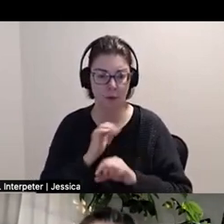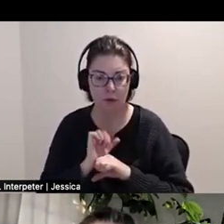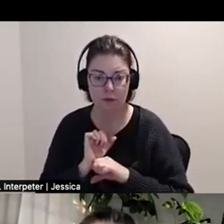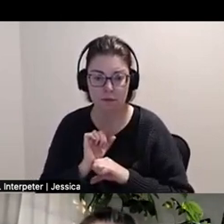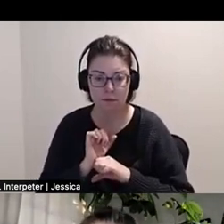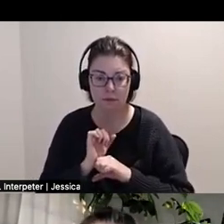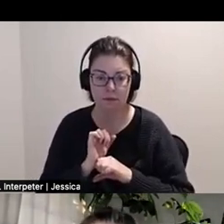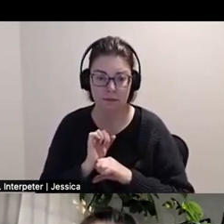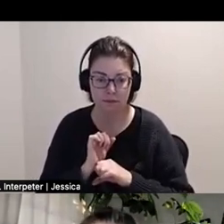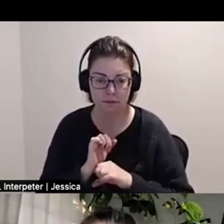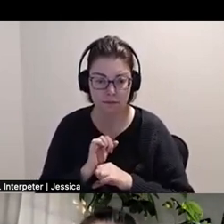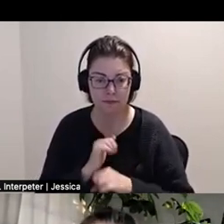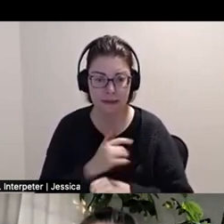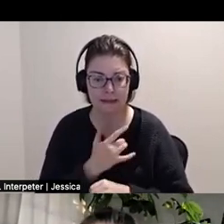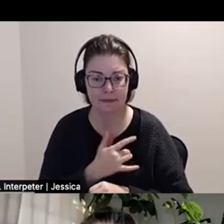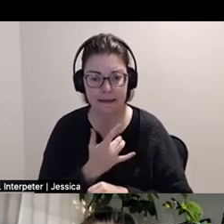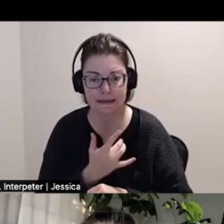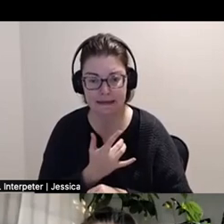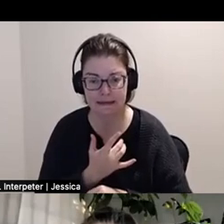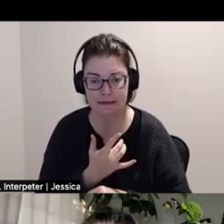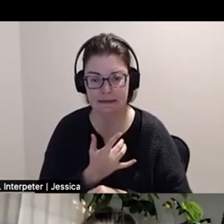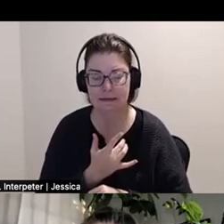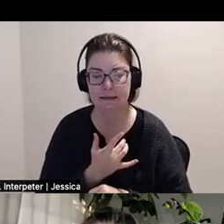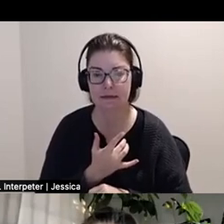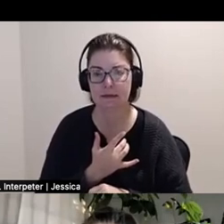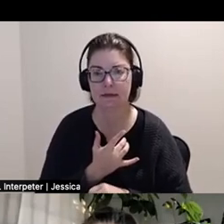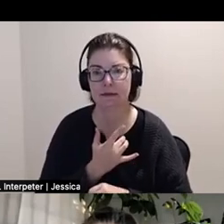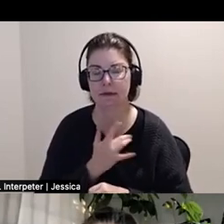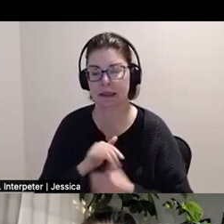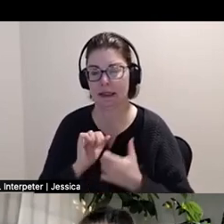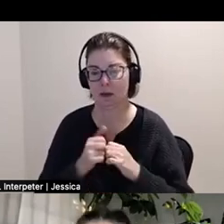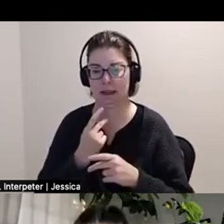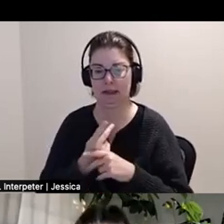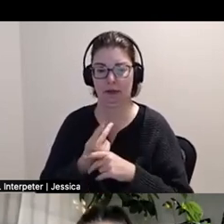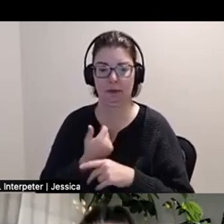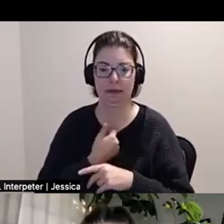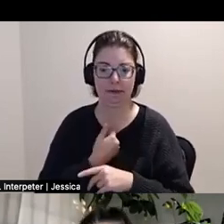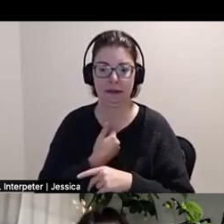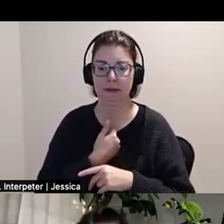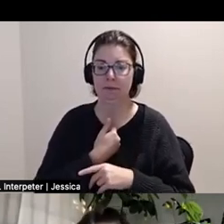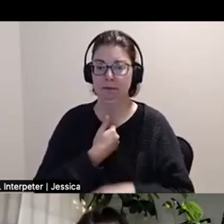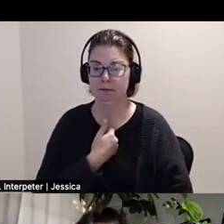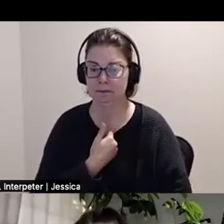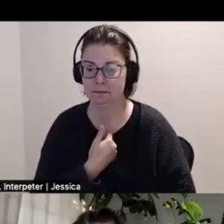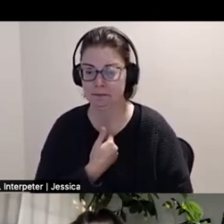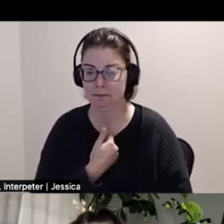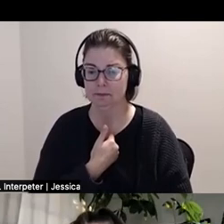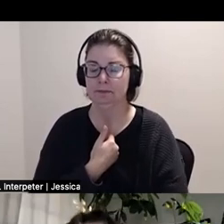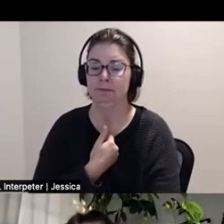yeah, that's how, that's how I've been trying to take care of myself I think. Within the, within the my practice which